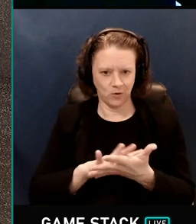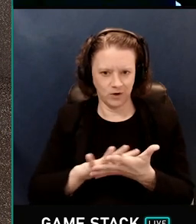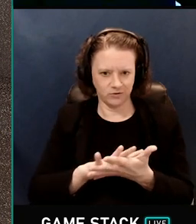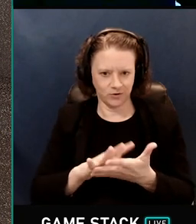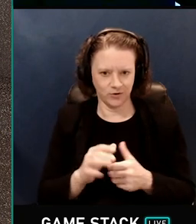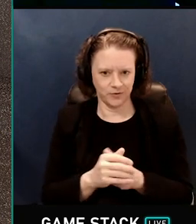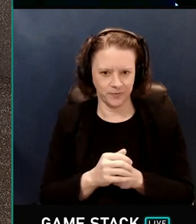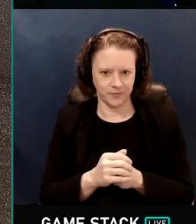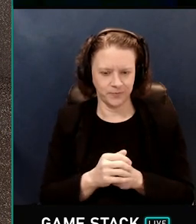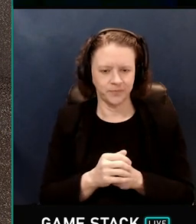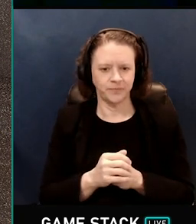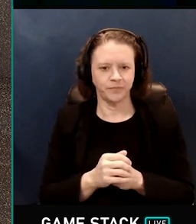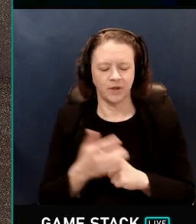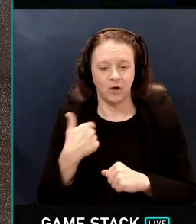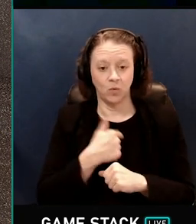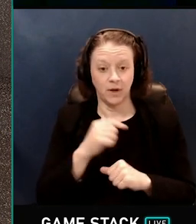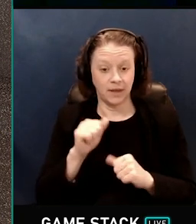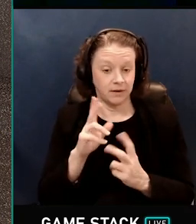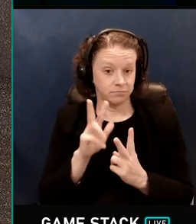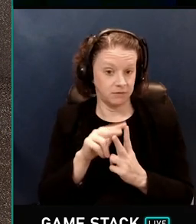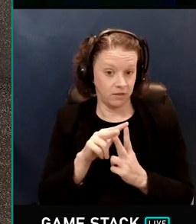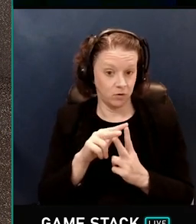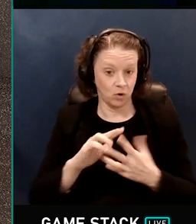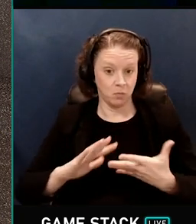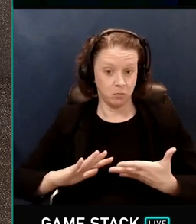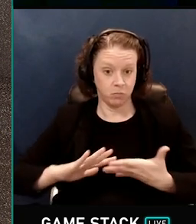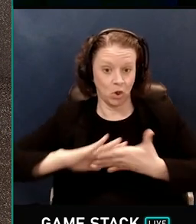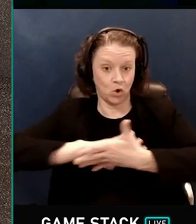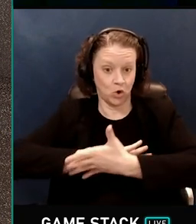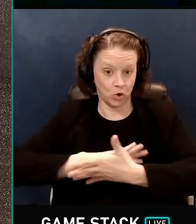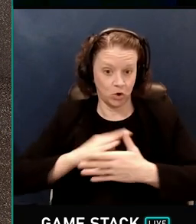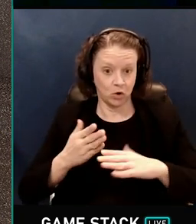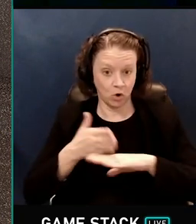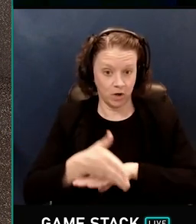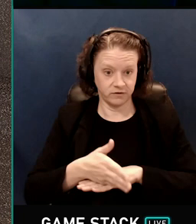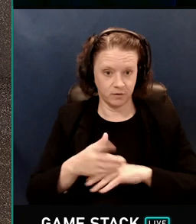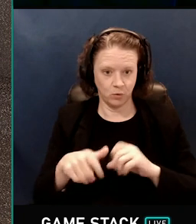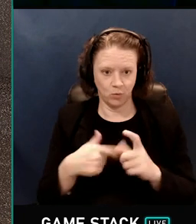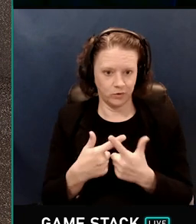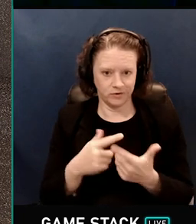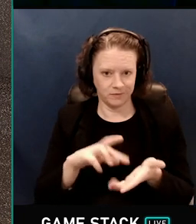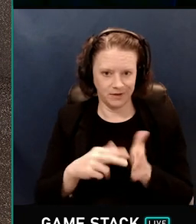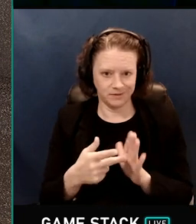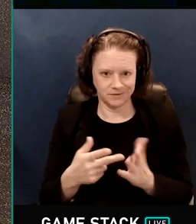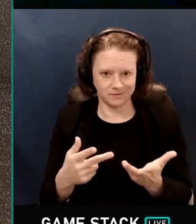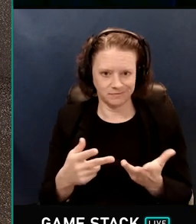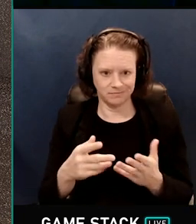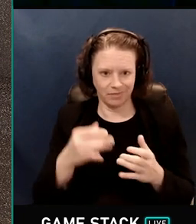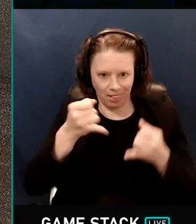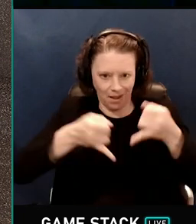So we have a choice again of either blurring across them, in which case we will just lose all of the